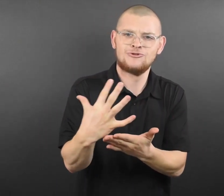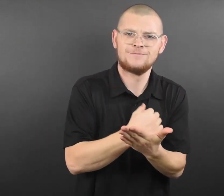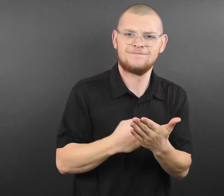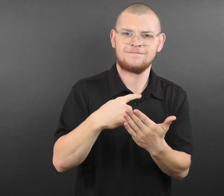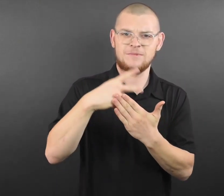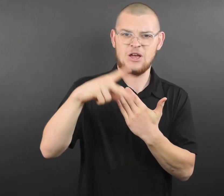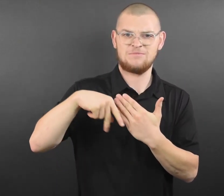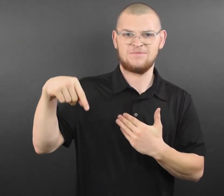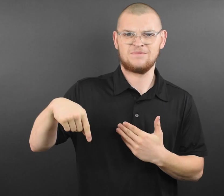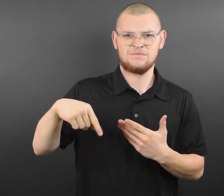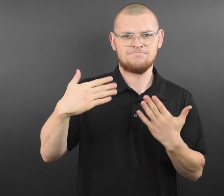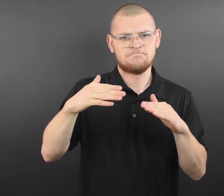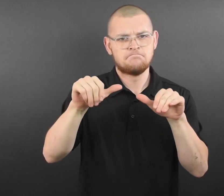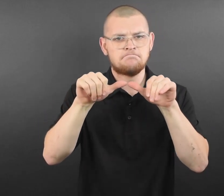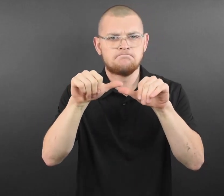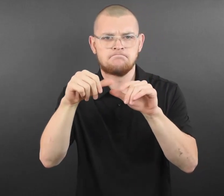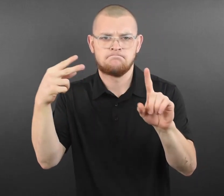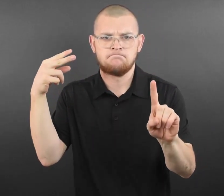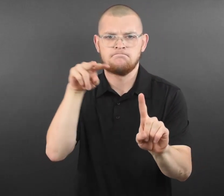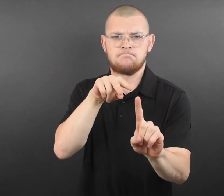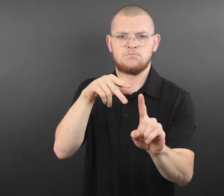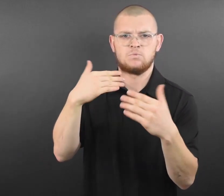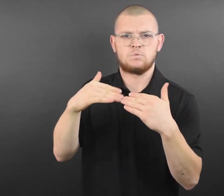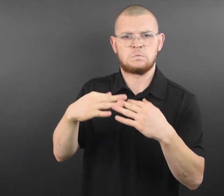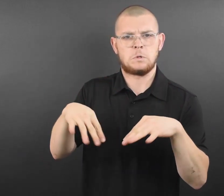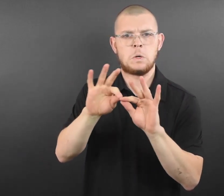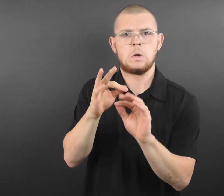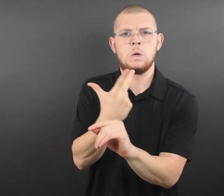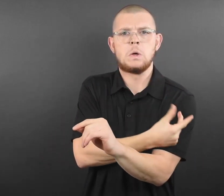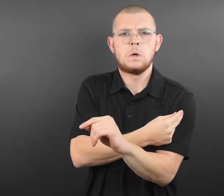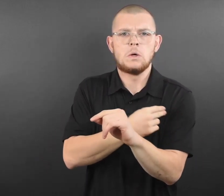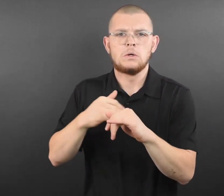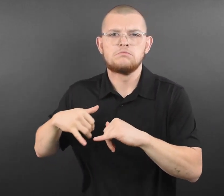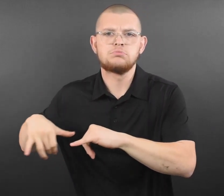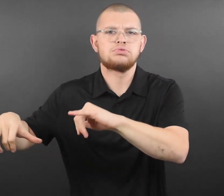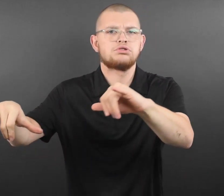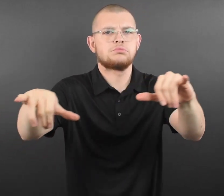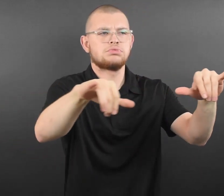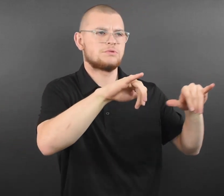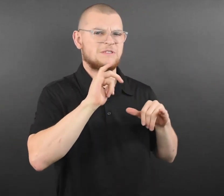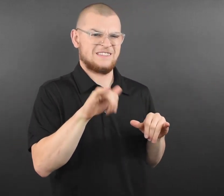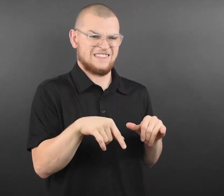Minnesota United CEO Shari Ballard said, “Minnesota United